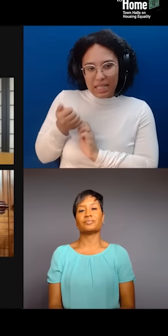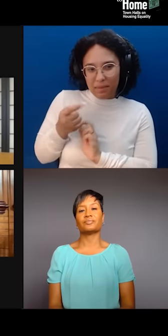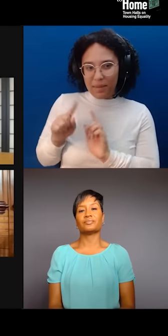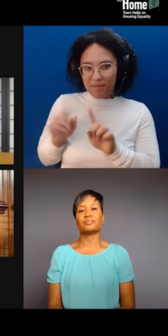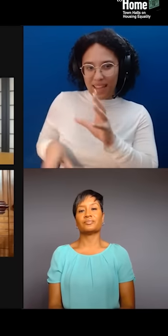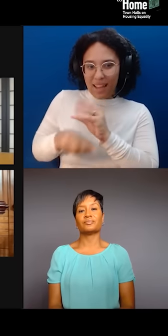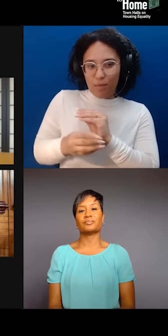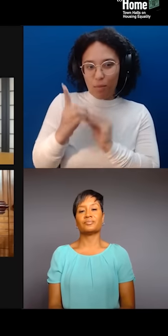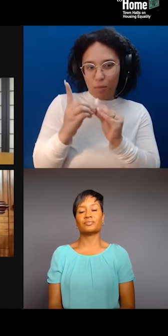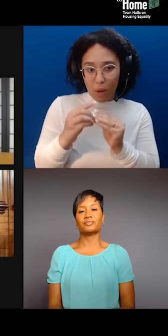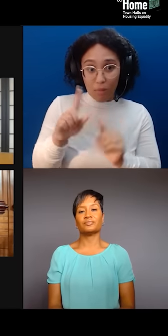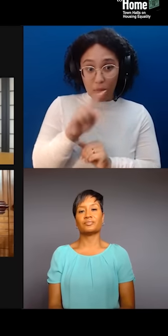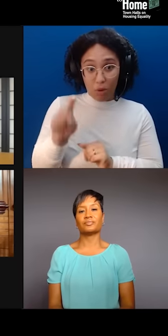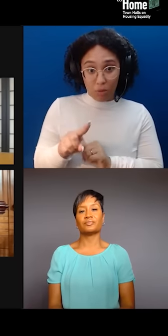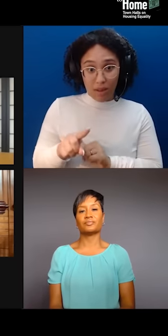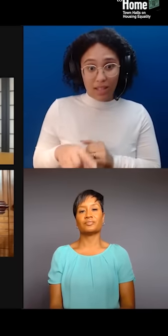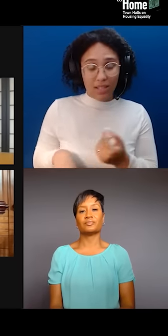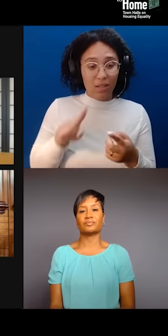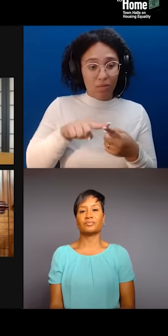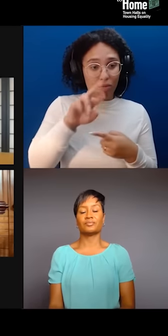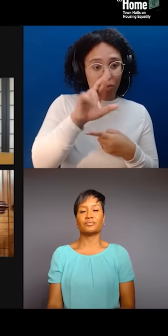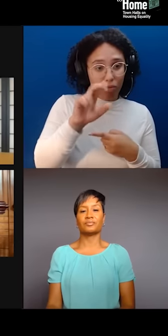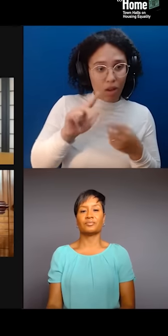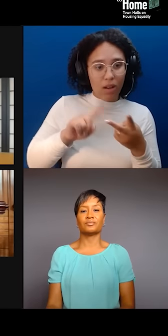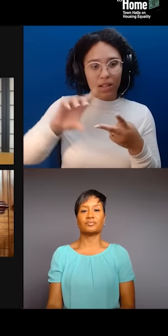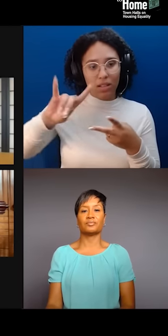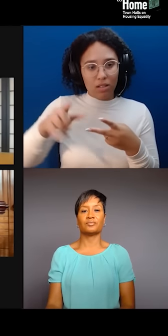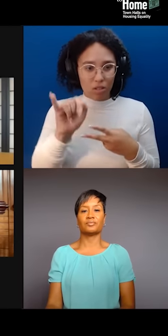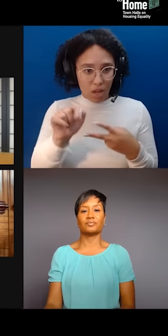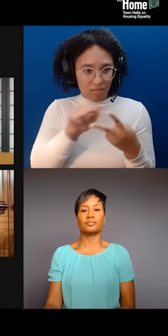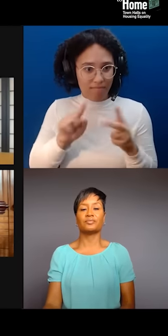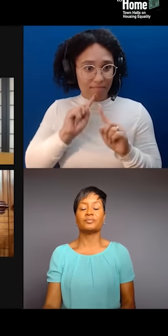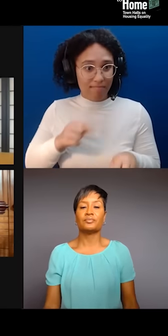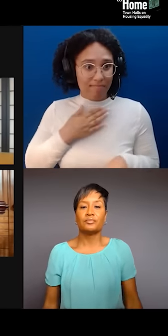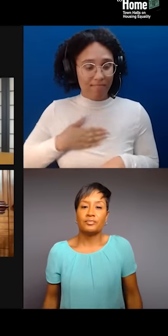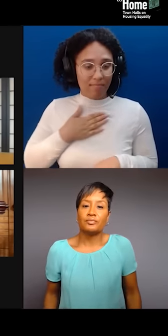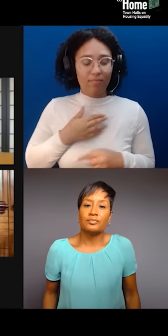So much of the work of empowering community starts with shaping the narrative about who and what is at stake.